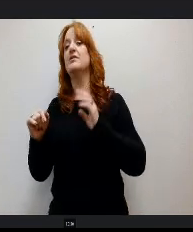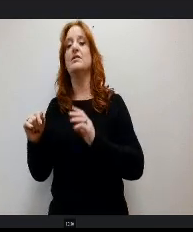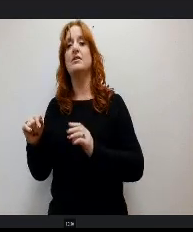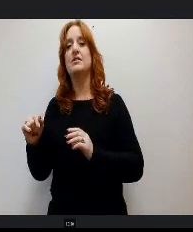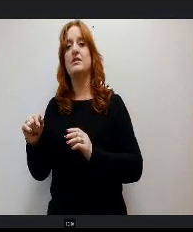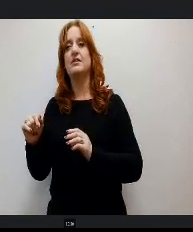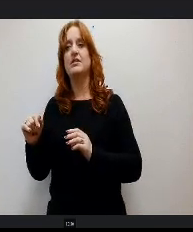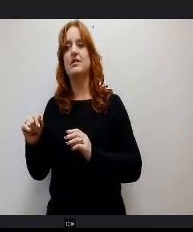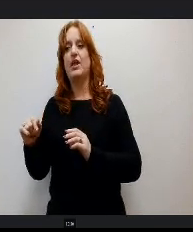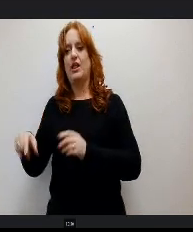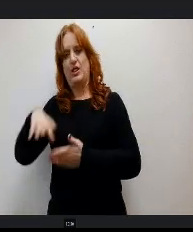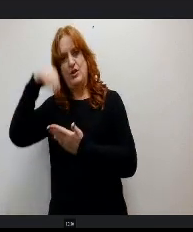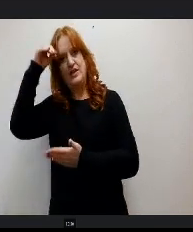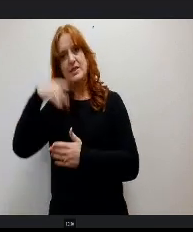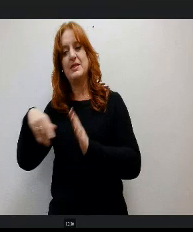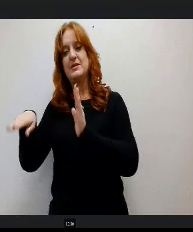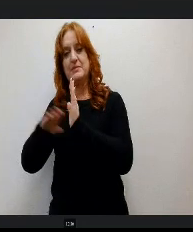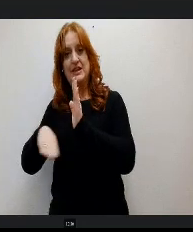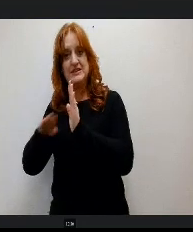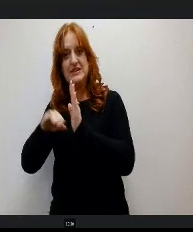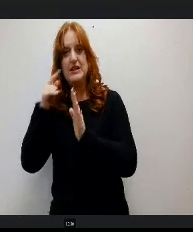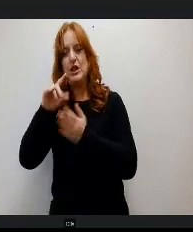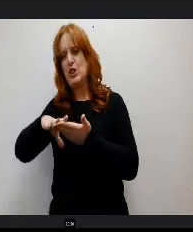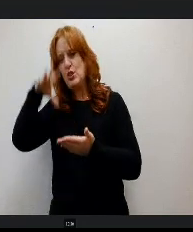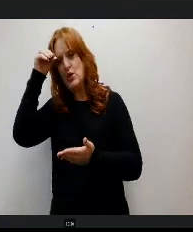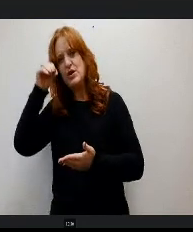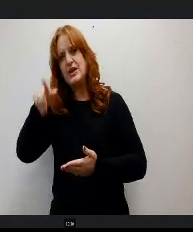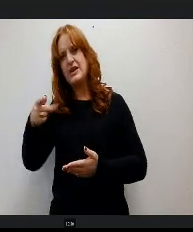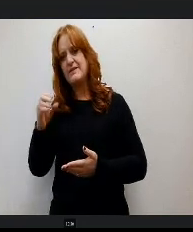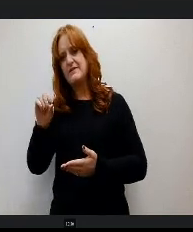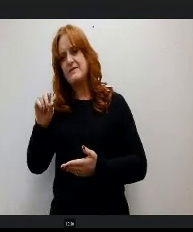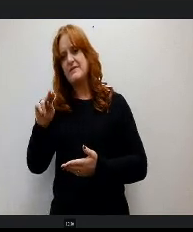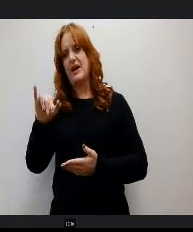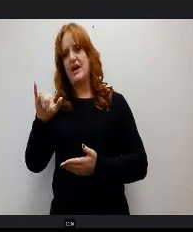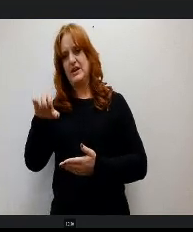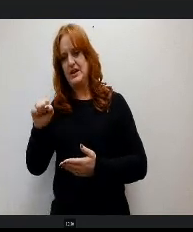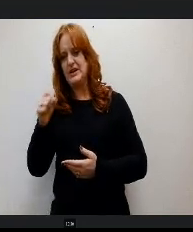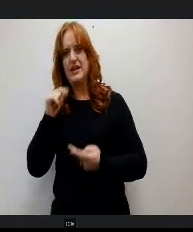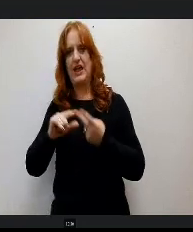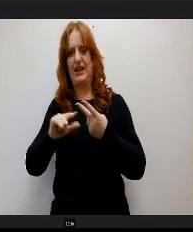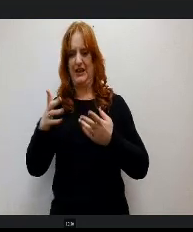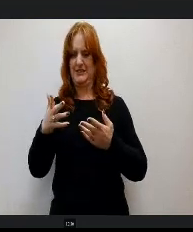to read letters, learning phonics, learning orthographic mapping, learning to read from the beginning.